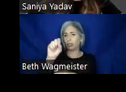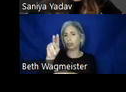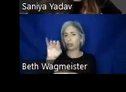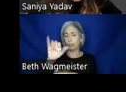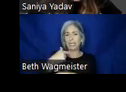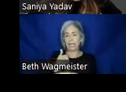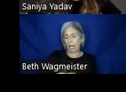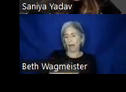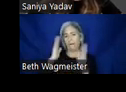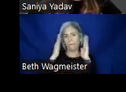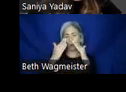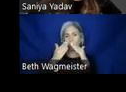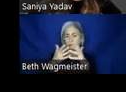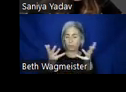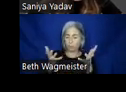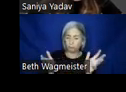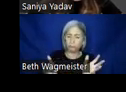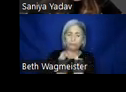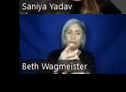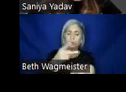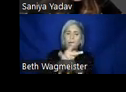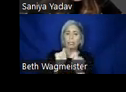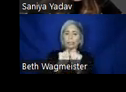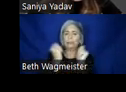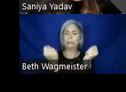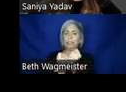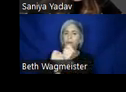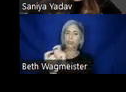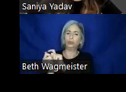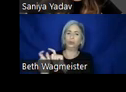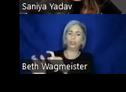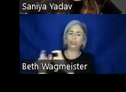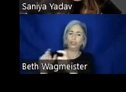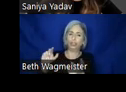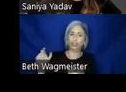on encouraging our product teams to shift left and practice continued accessibility.